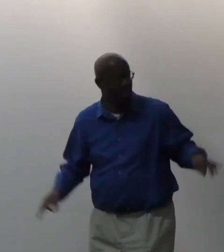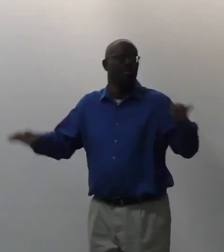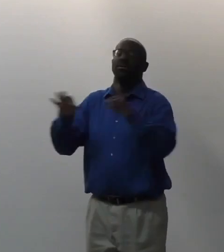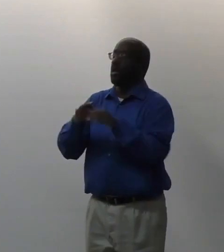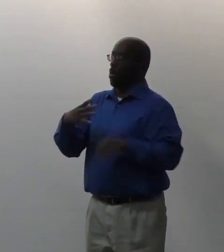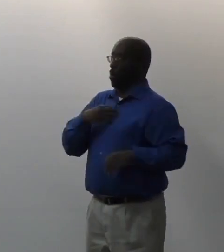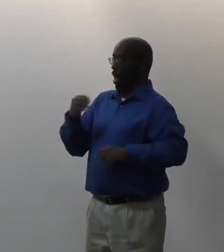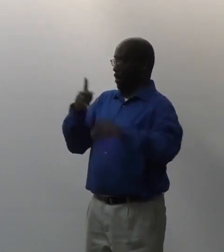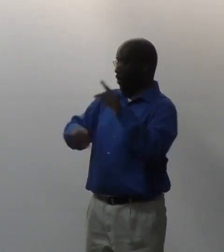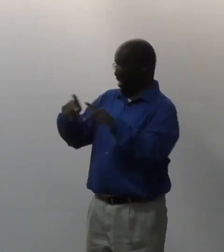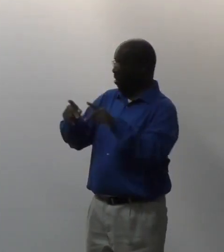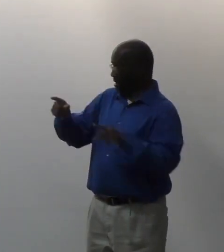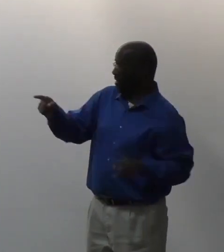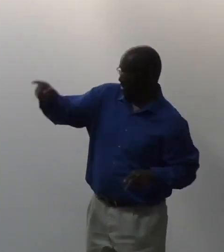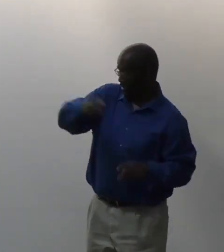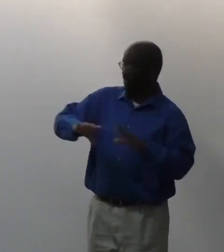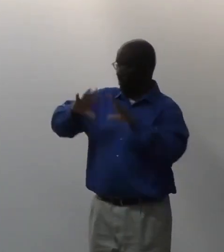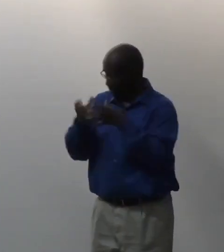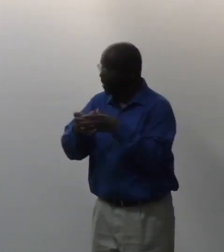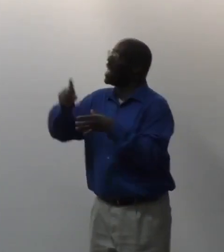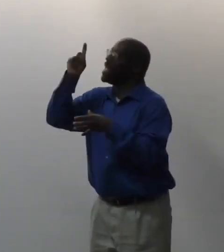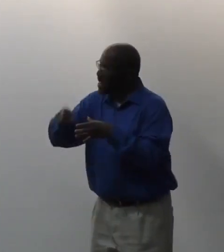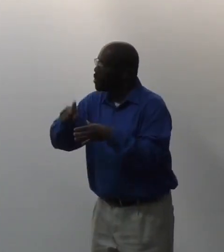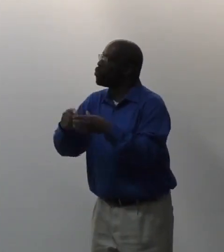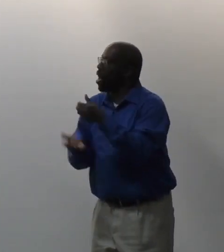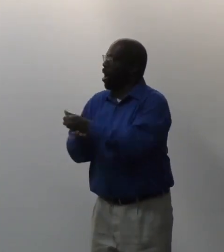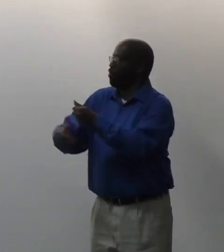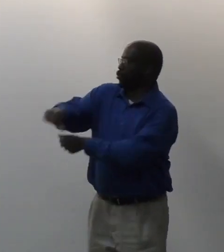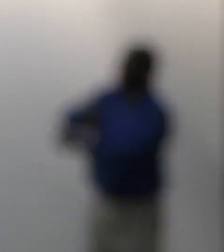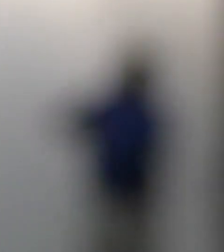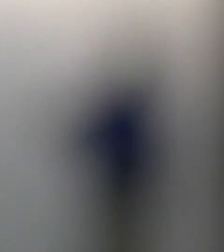First, certainly, white people as a group